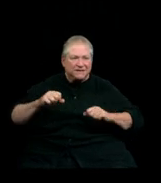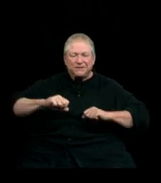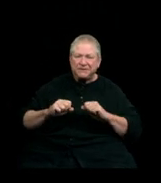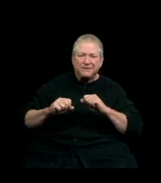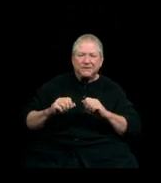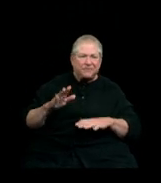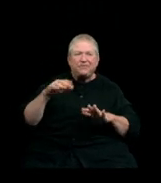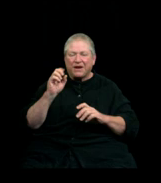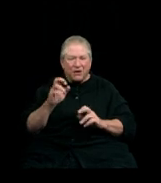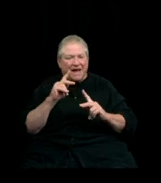Oooooh!